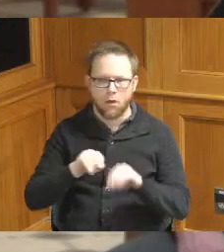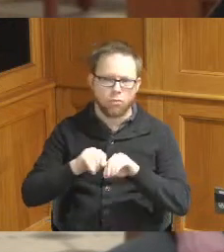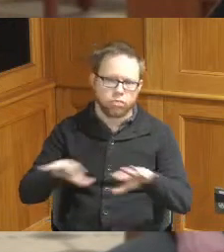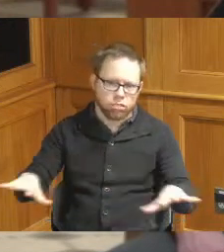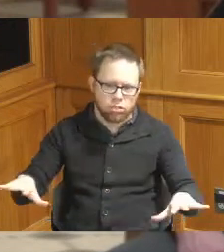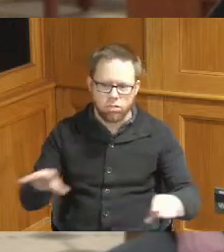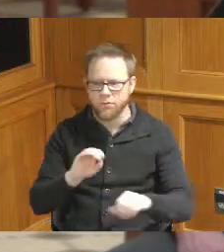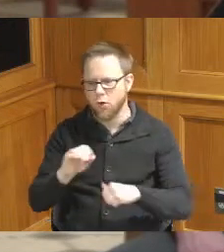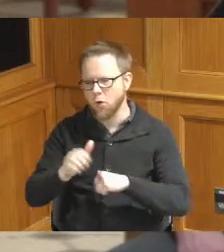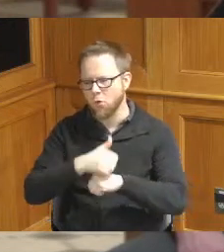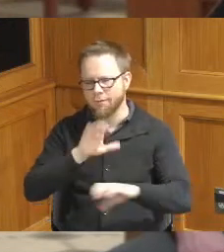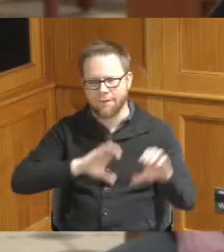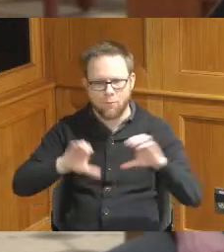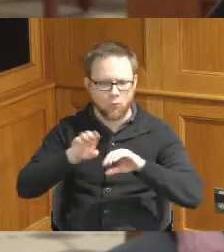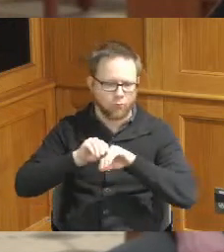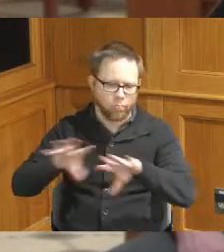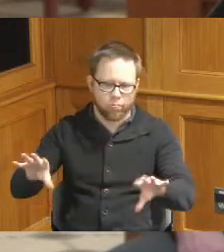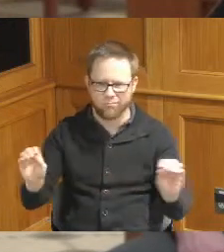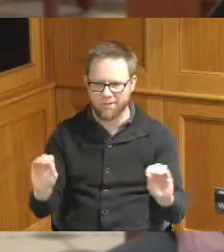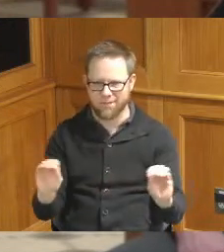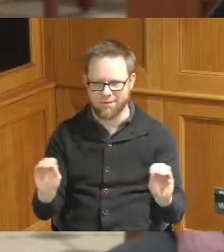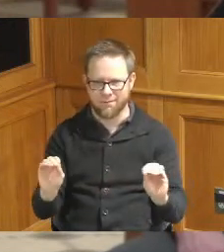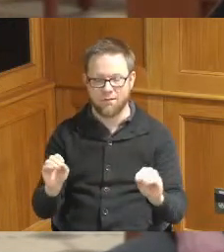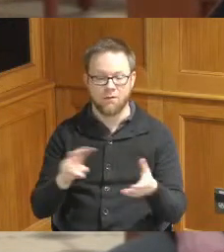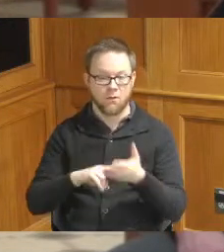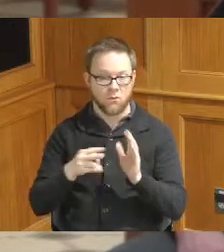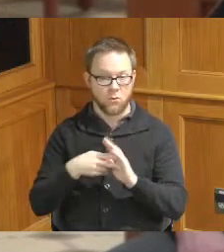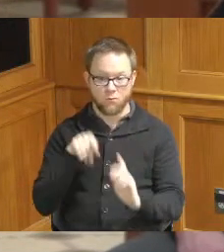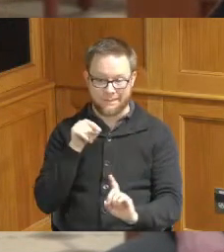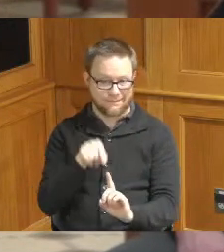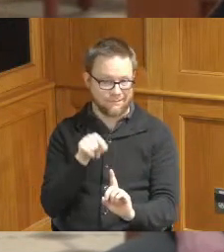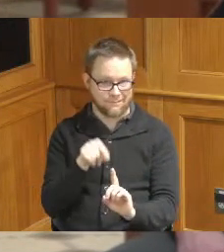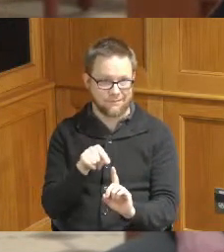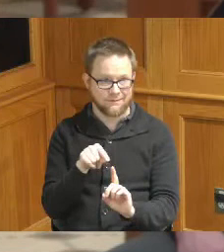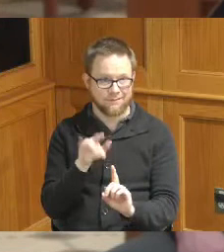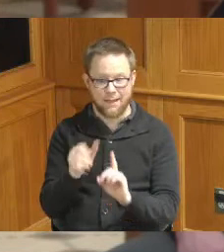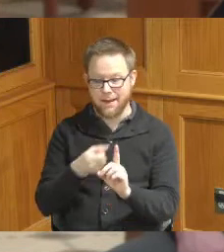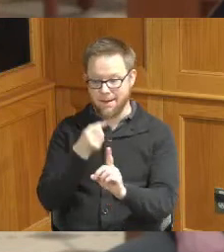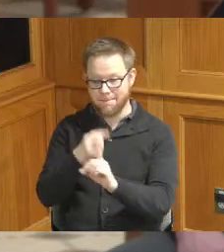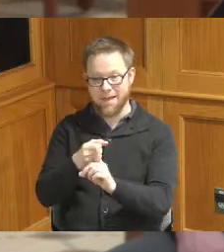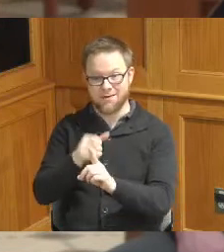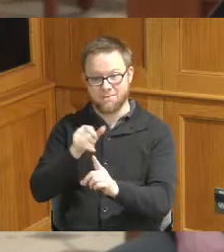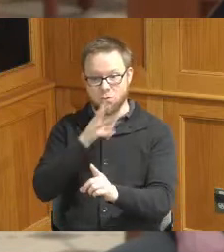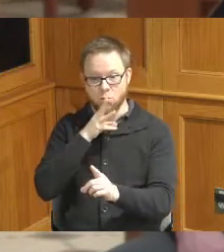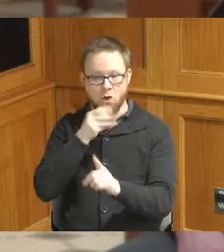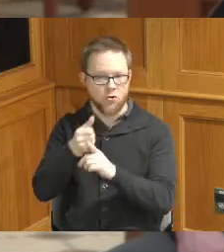hazardous chemicals so what we're talking about is the impact of untreated Wastewater getting